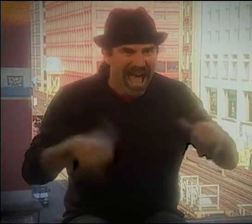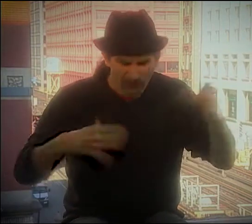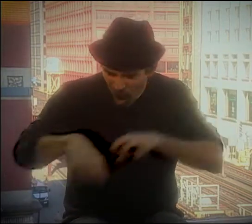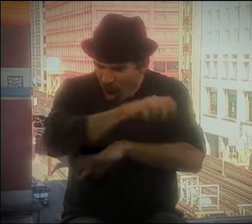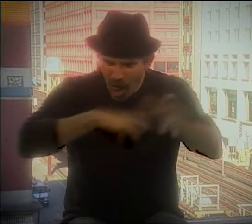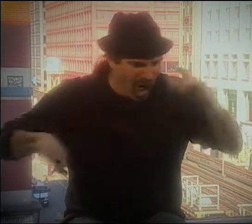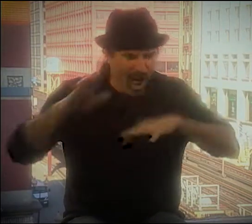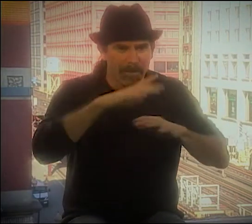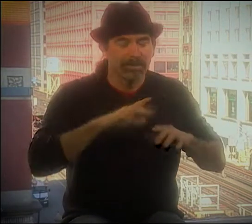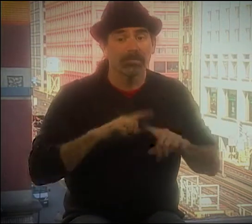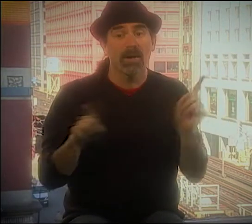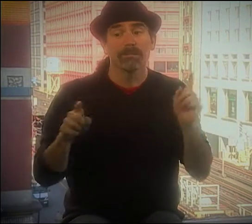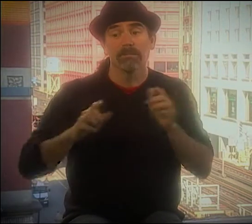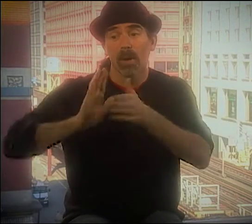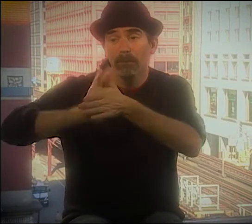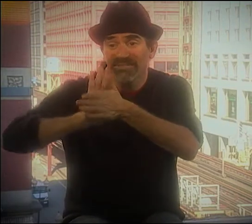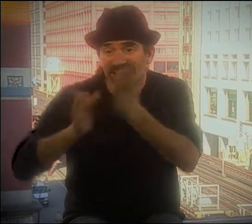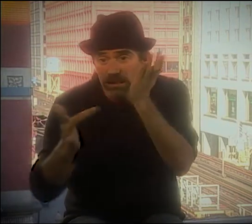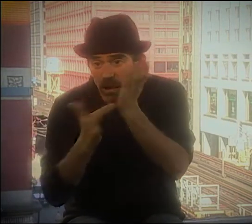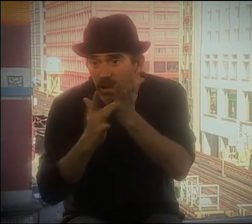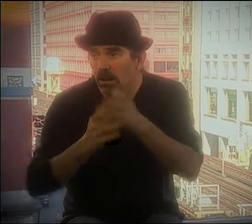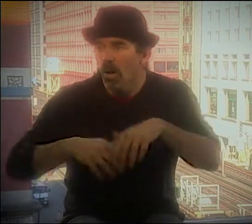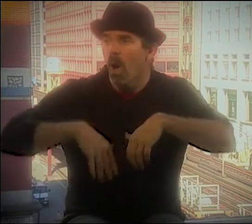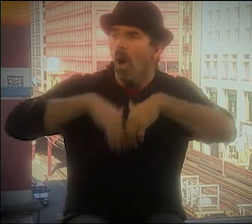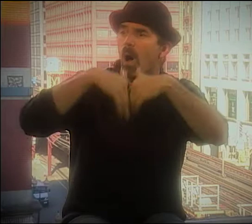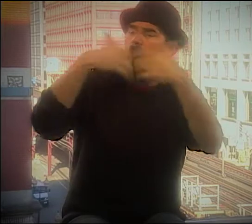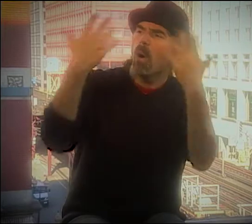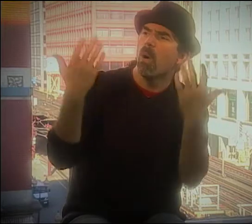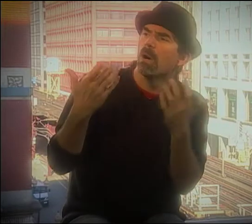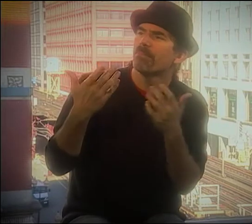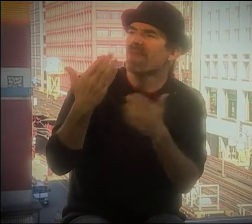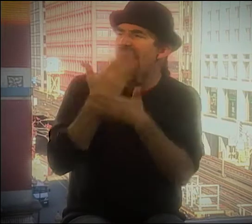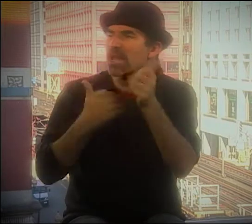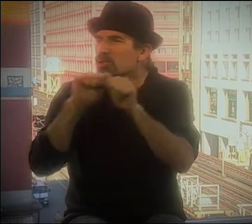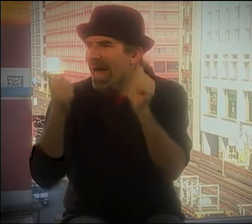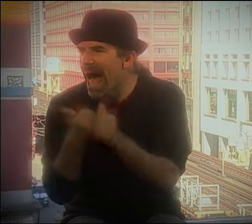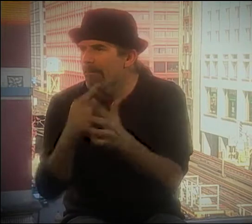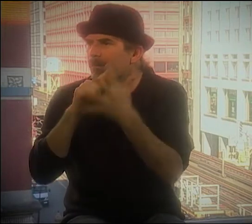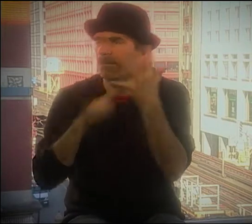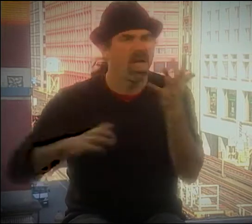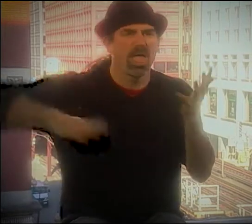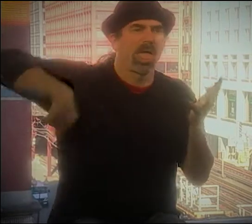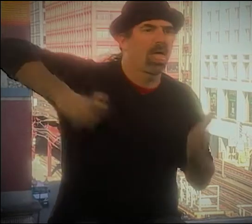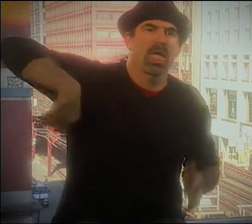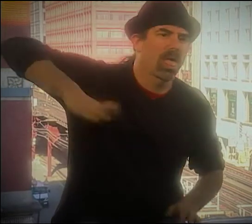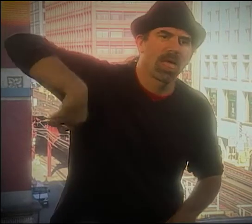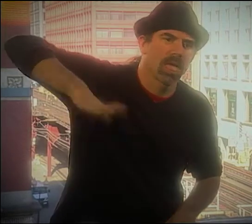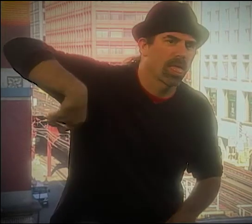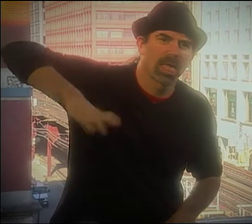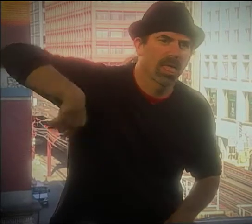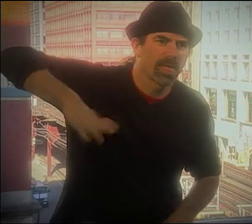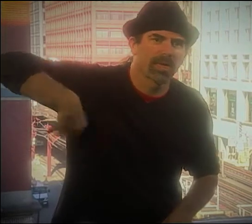BUT I HAD THE FREEDOM TO START PLAYING WITH IT. AND I REMEMBER THE MOVIE TECHNIQUES, THE HAND SHAPES--